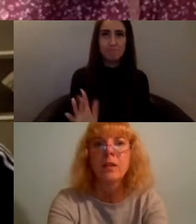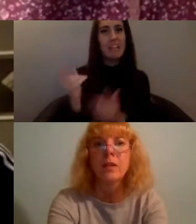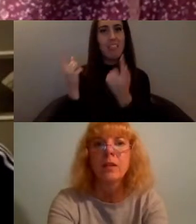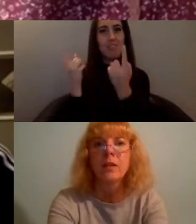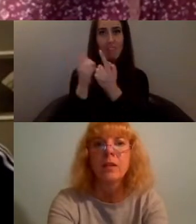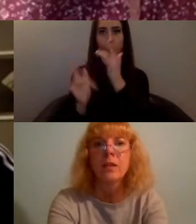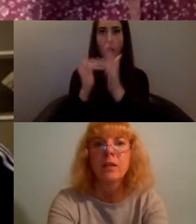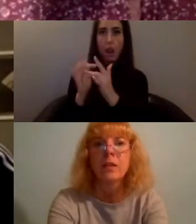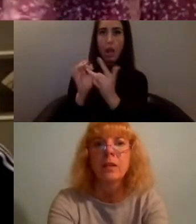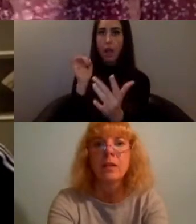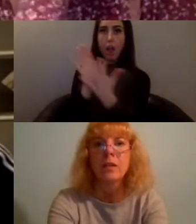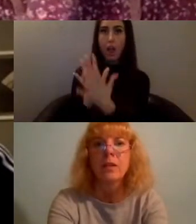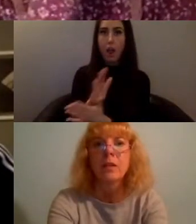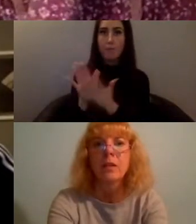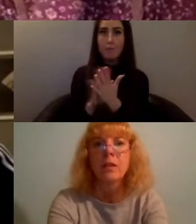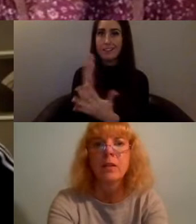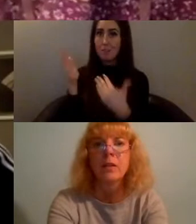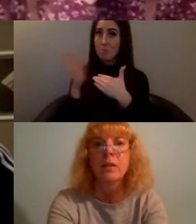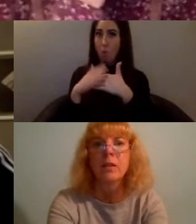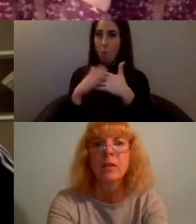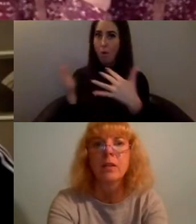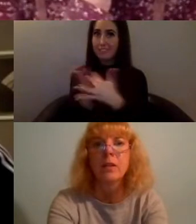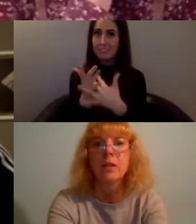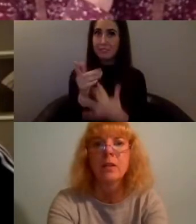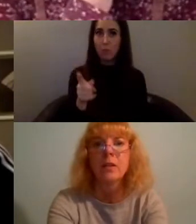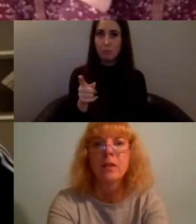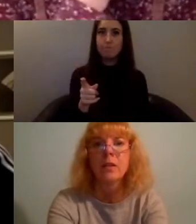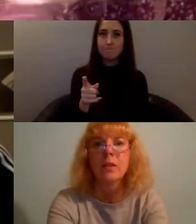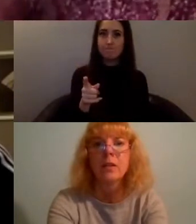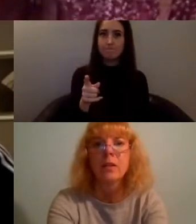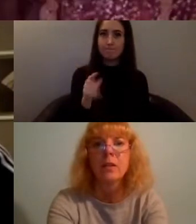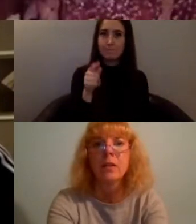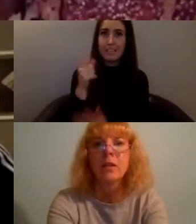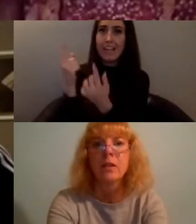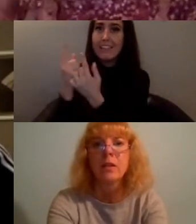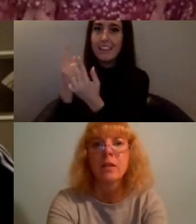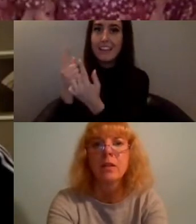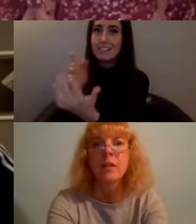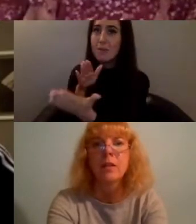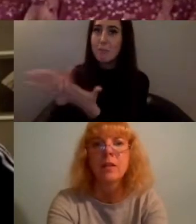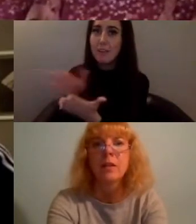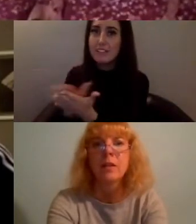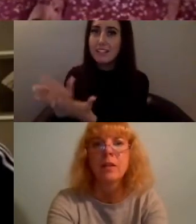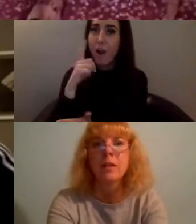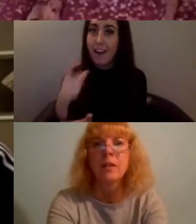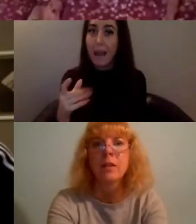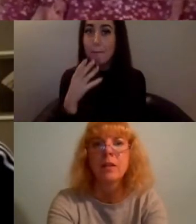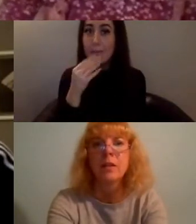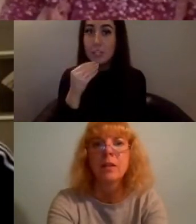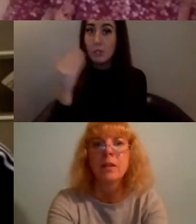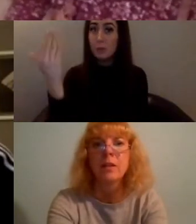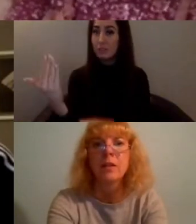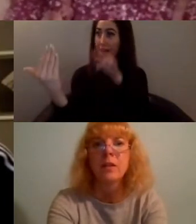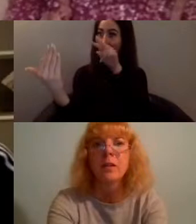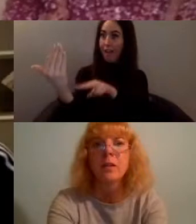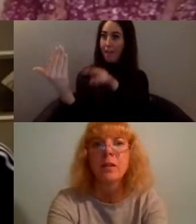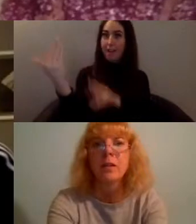things being able to be printed out can make them be able to be used just like Grace having a great example that's a really like amazing example